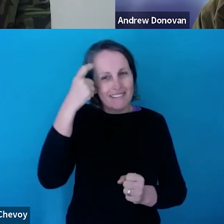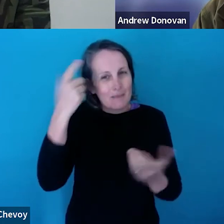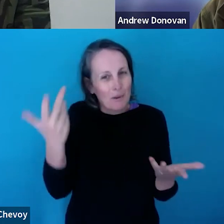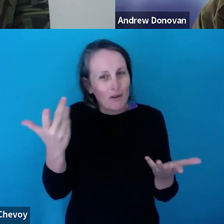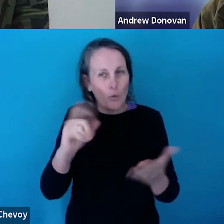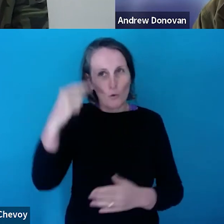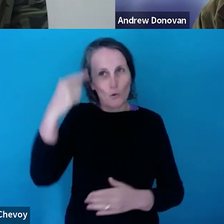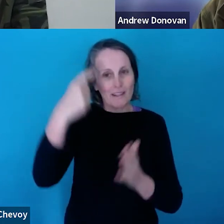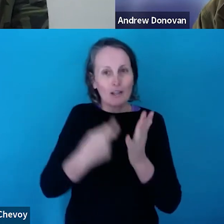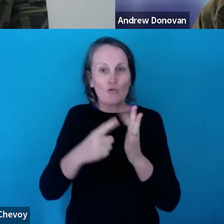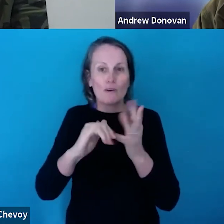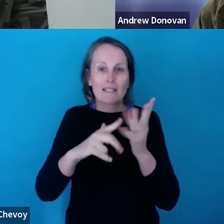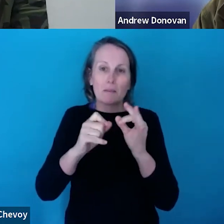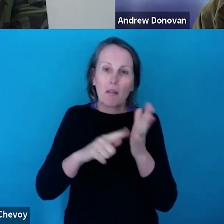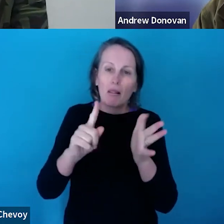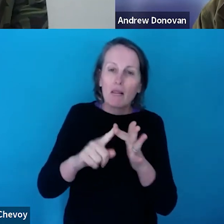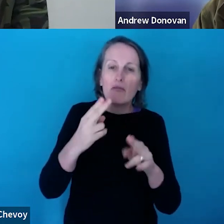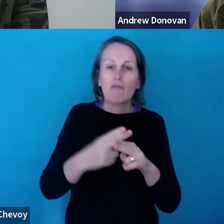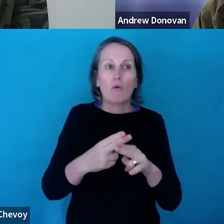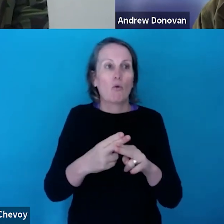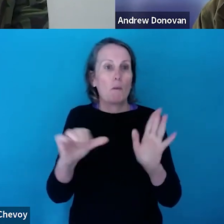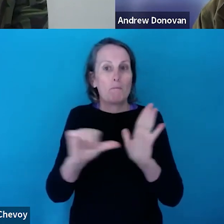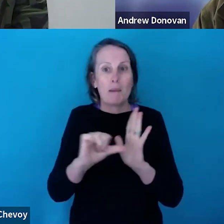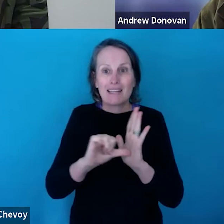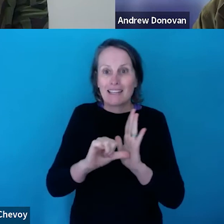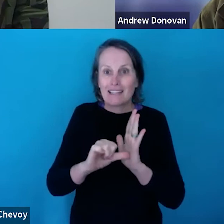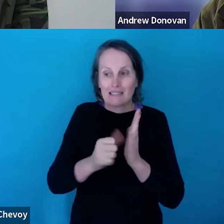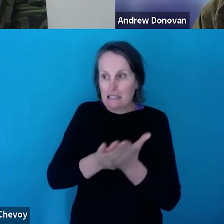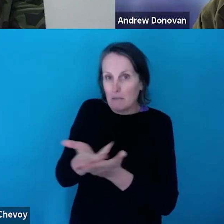reasonable in terms of where that budget is being allocated.